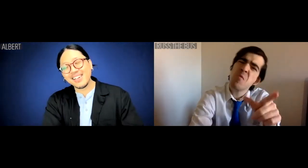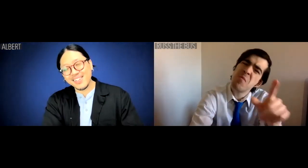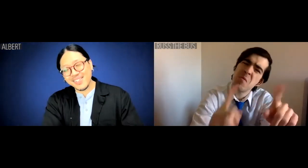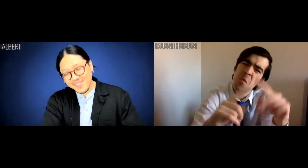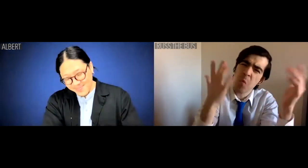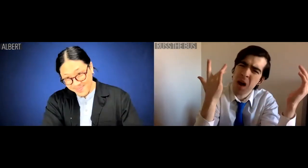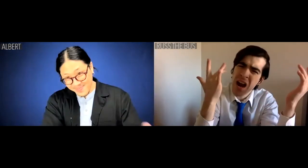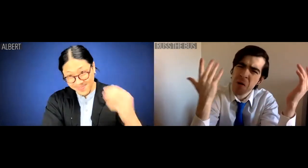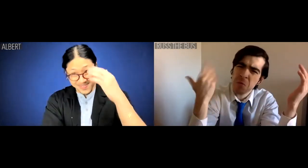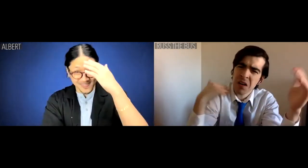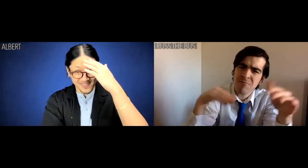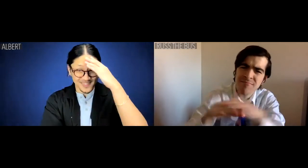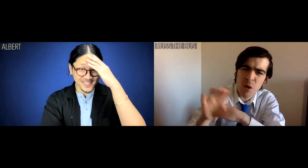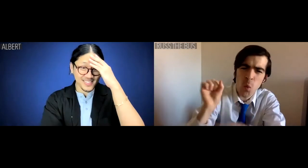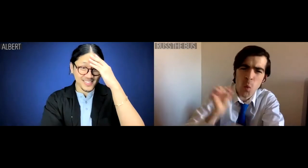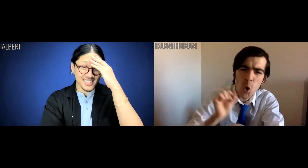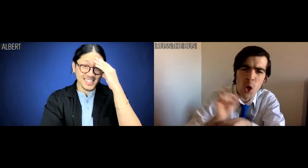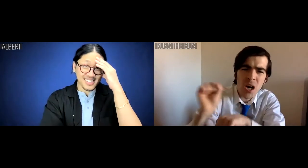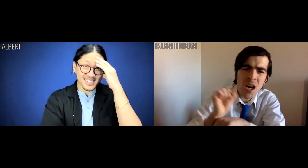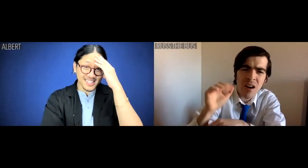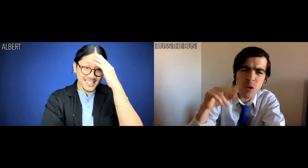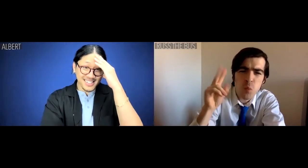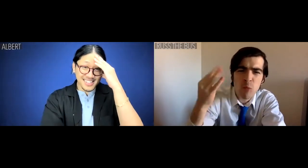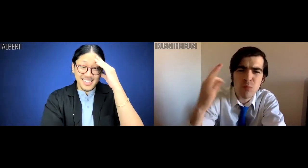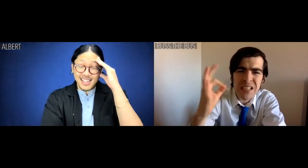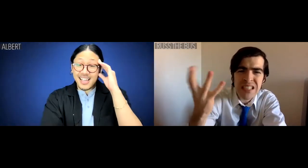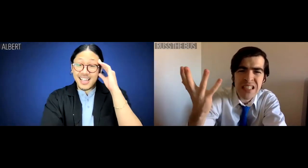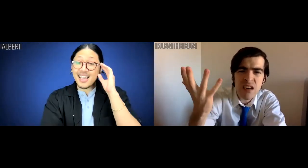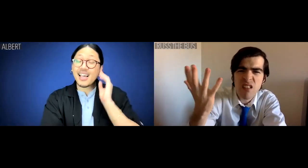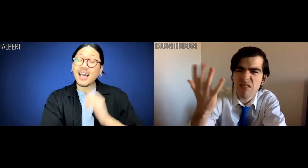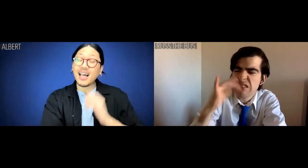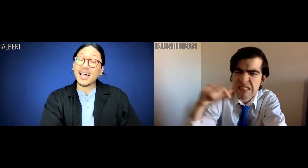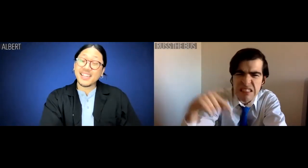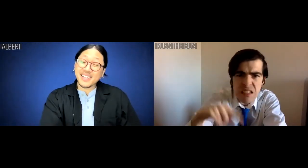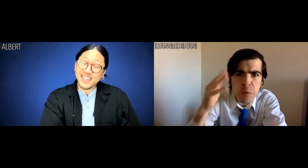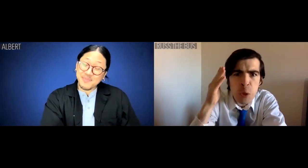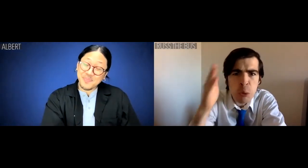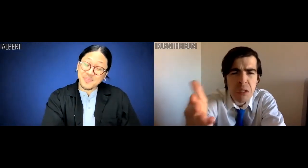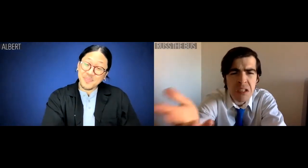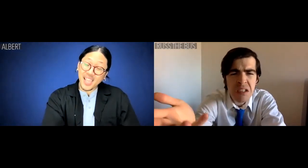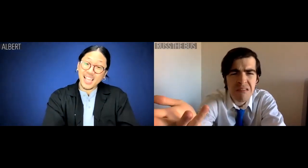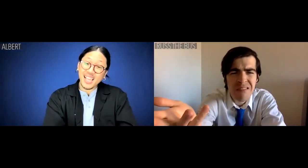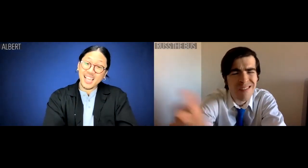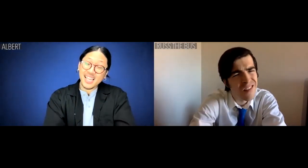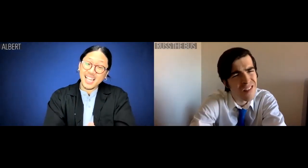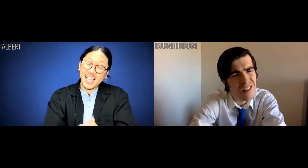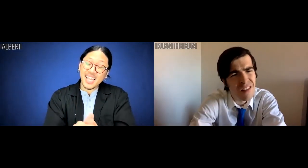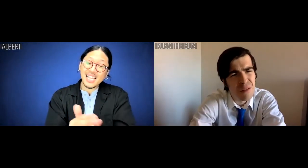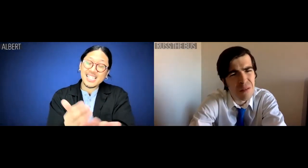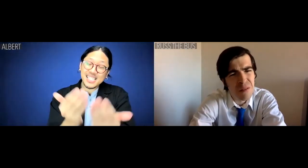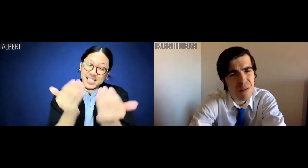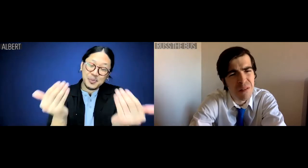Russ the Bus: Why are we still coming in to work in 2019? Isn't this the future?